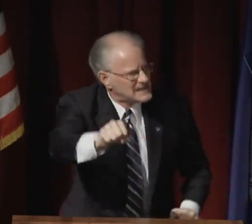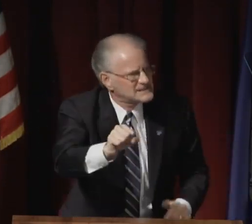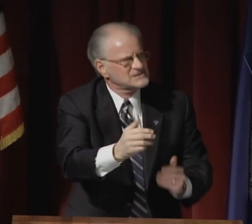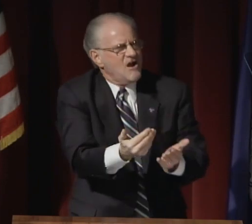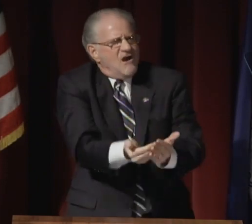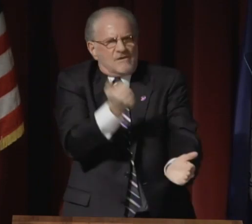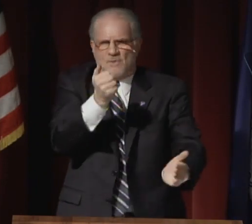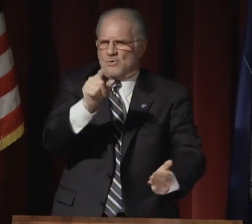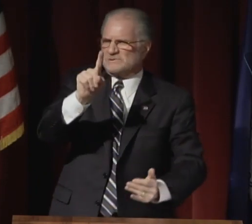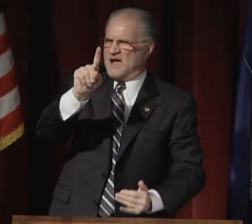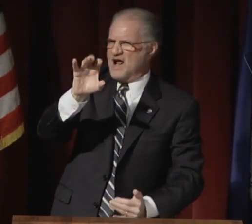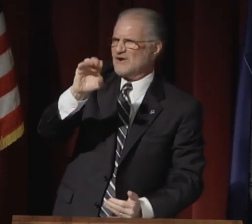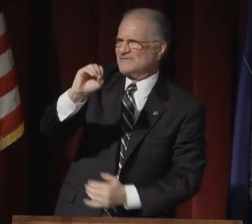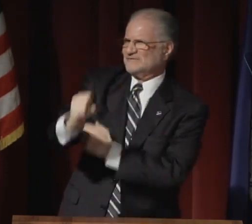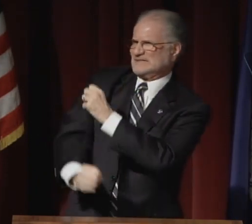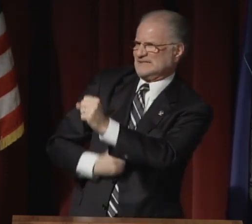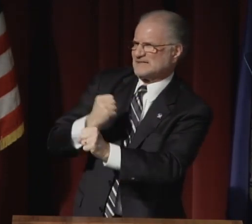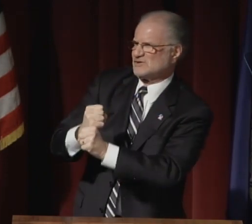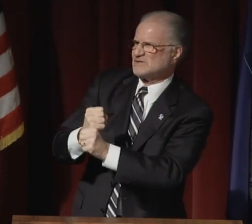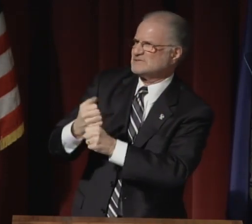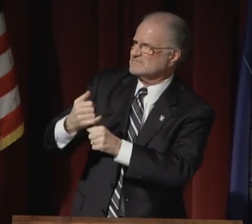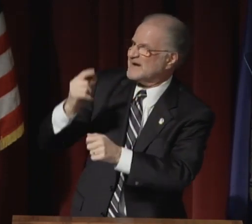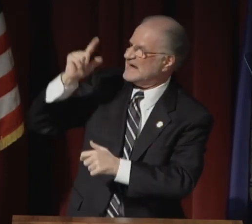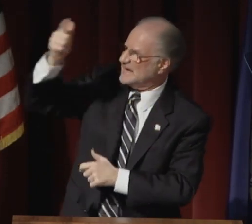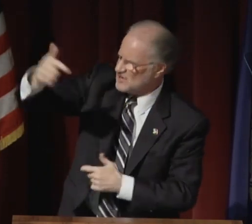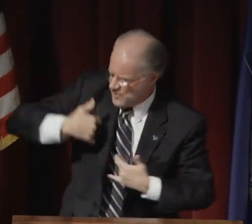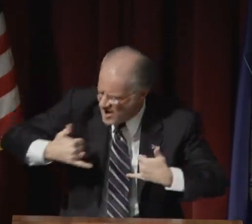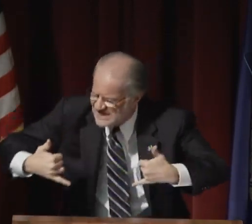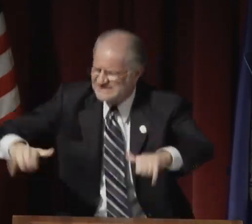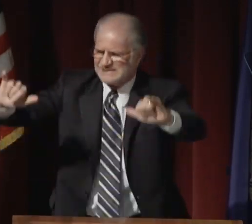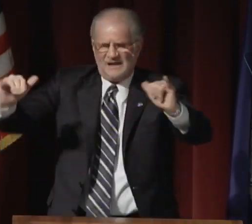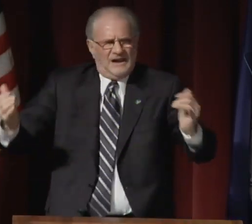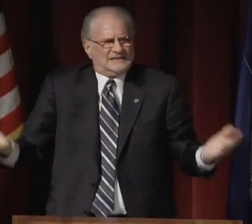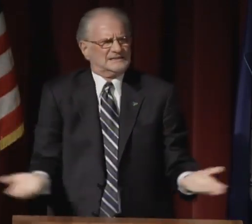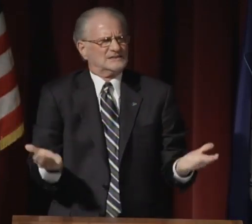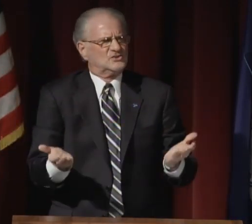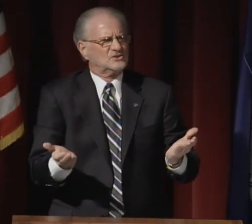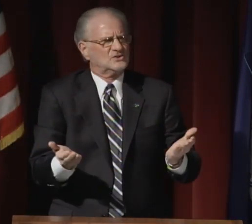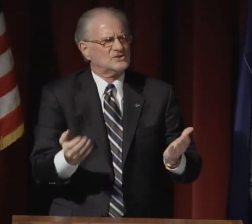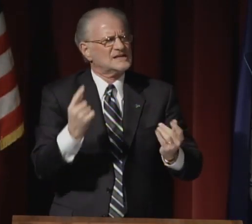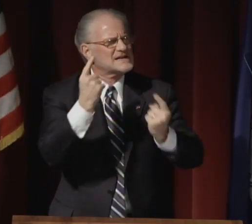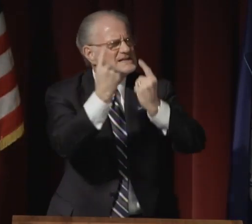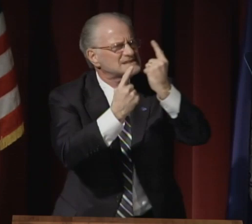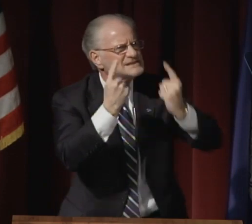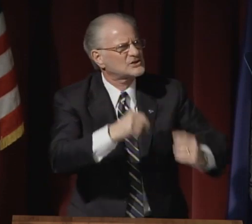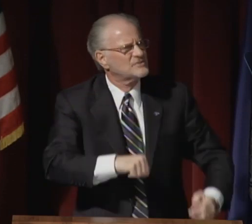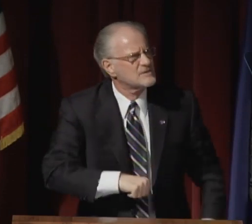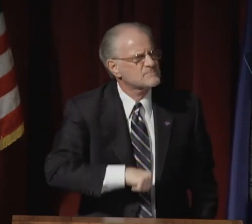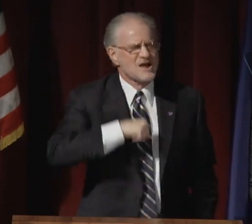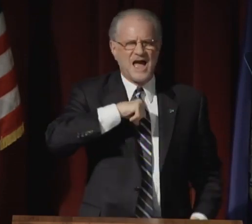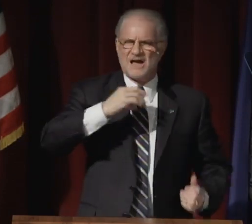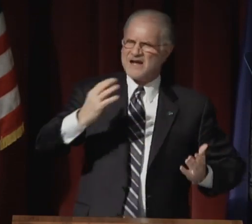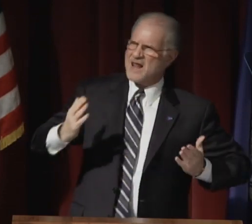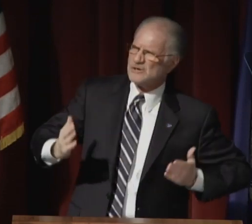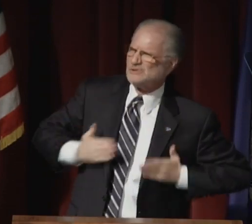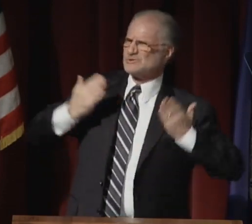But, yes, almost 150 years later we are still here.